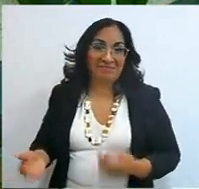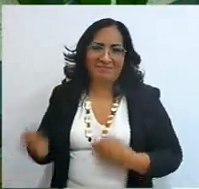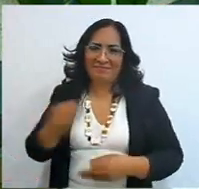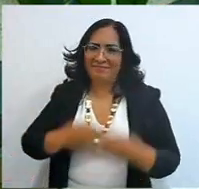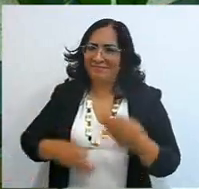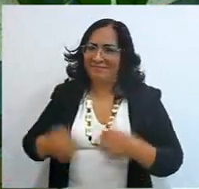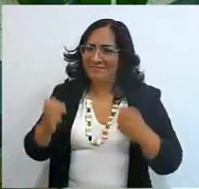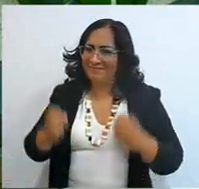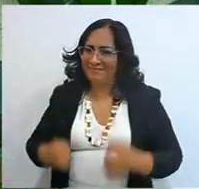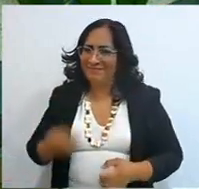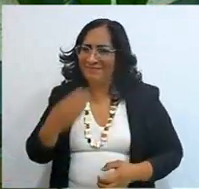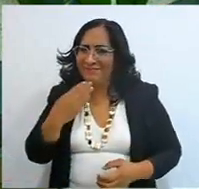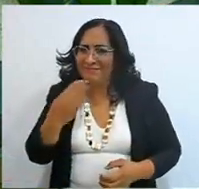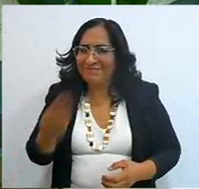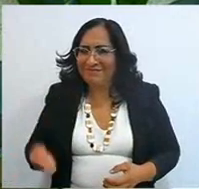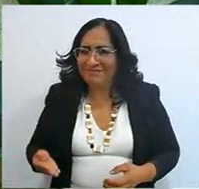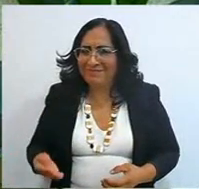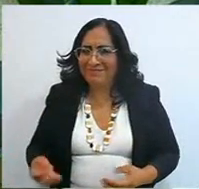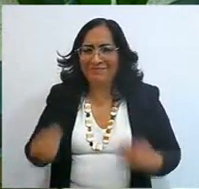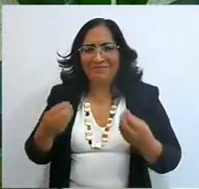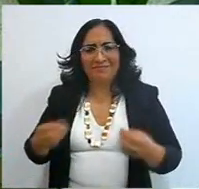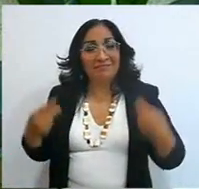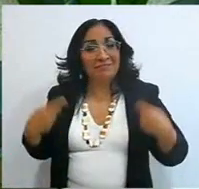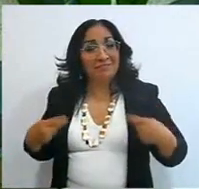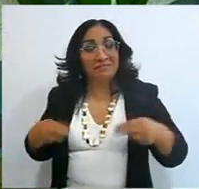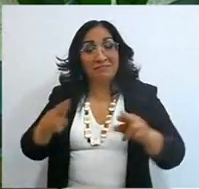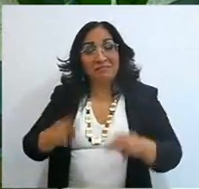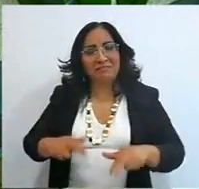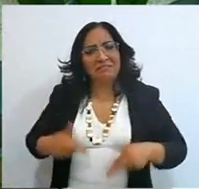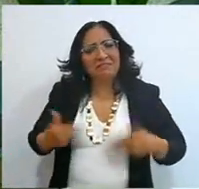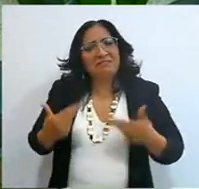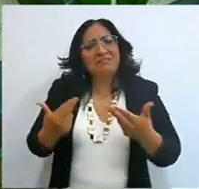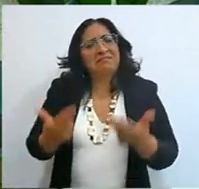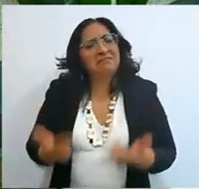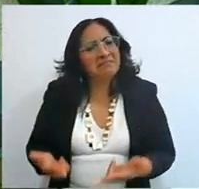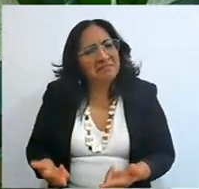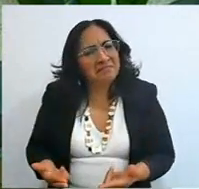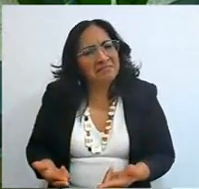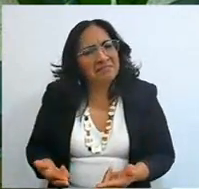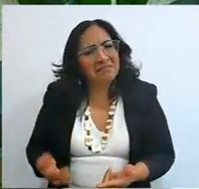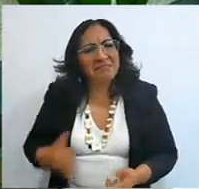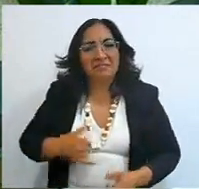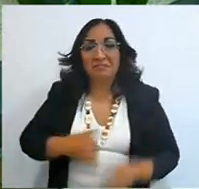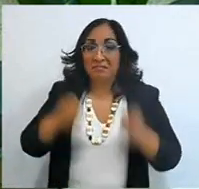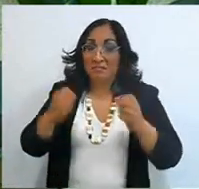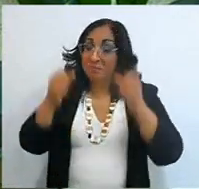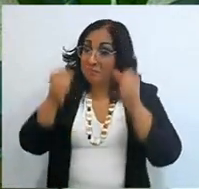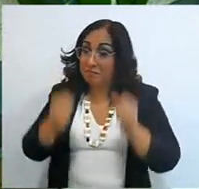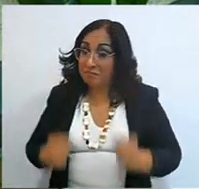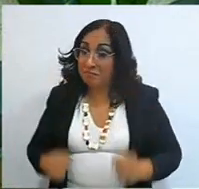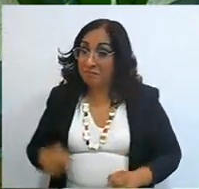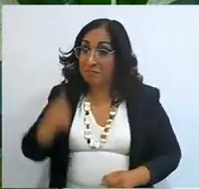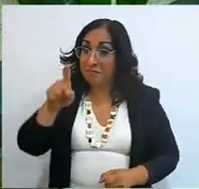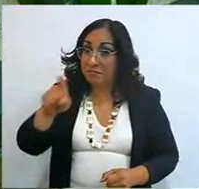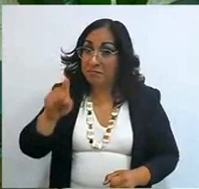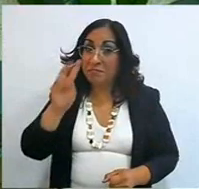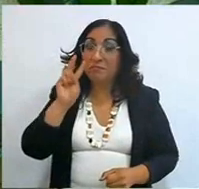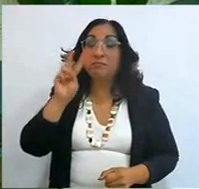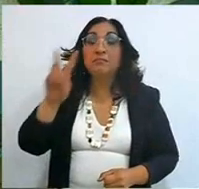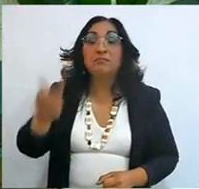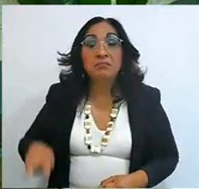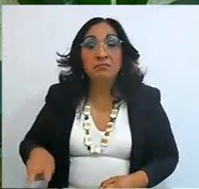so many of us have received, I am sure that you who are watching, that you are listening,